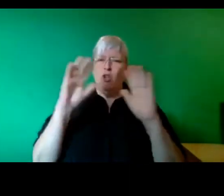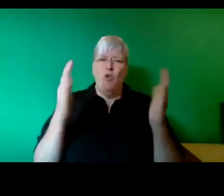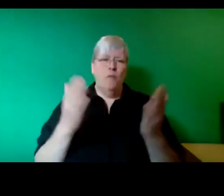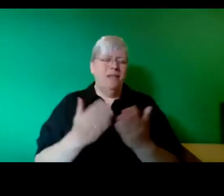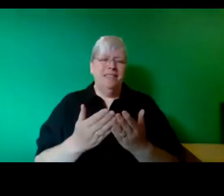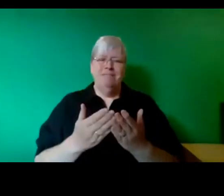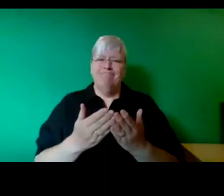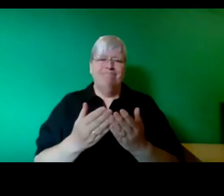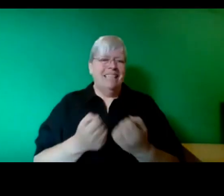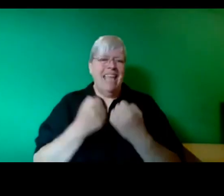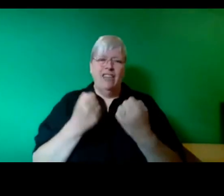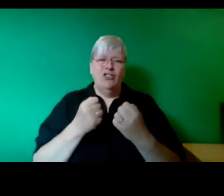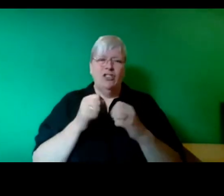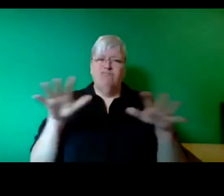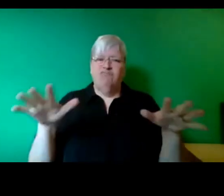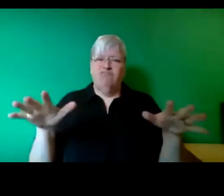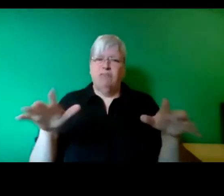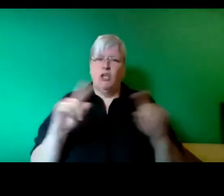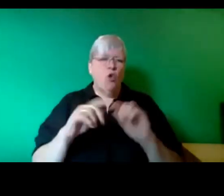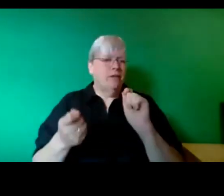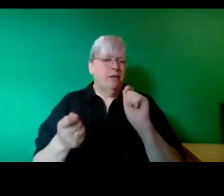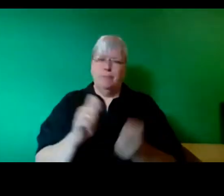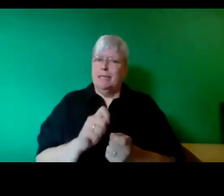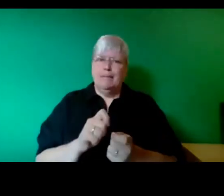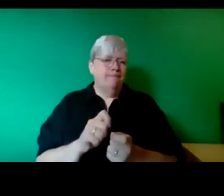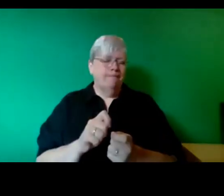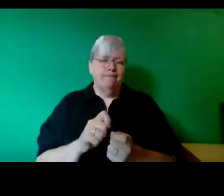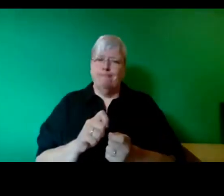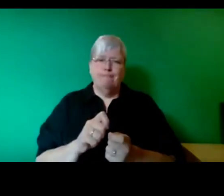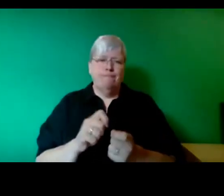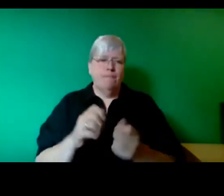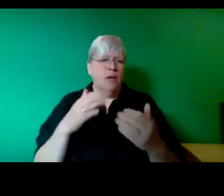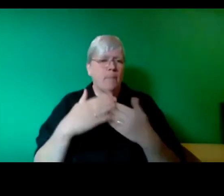not an energy transition, there's more and more fossil fuels coming into the system. This